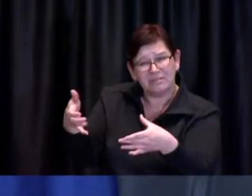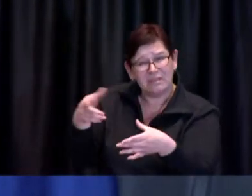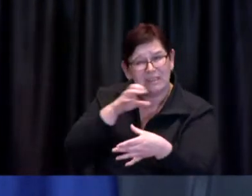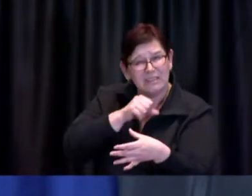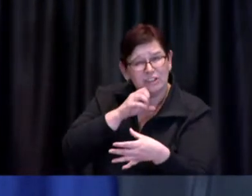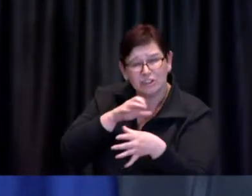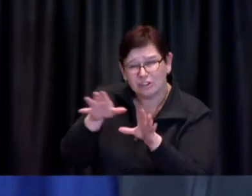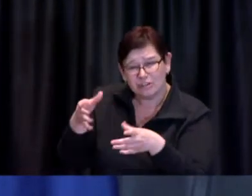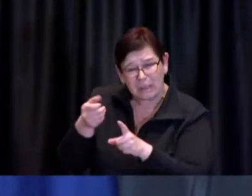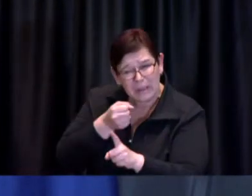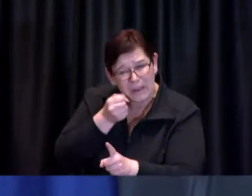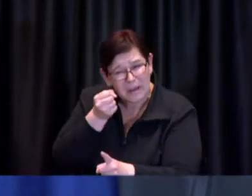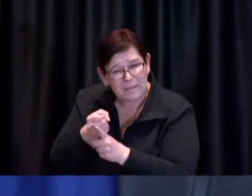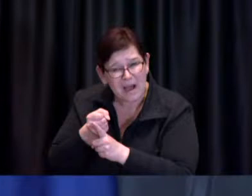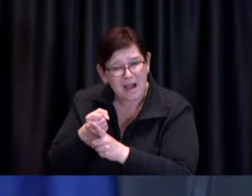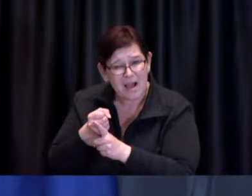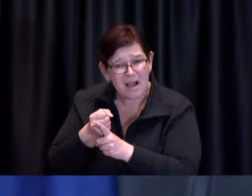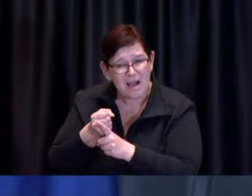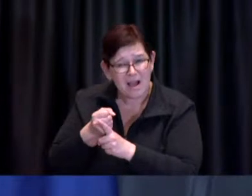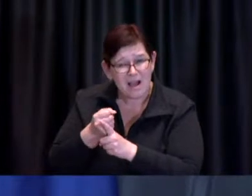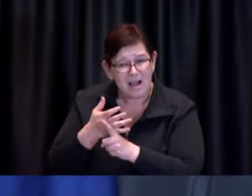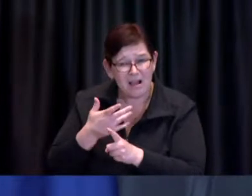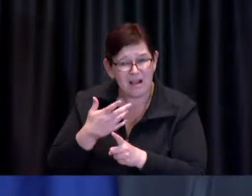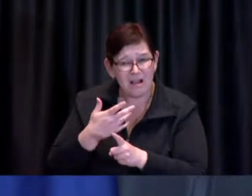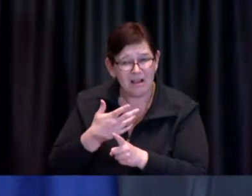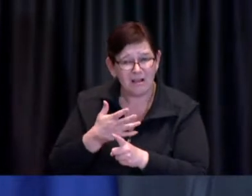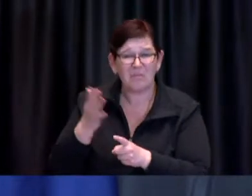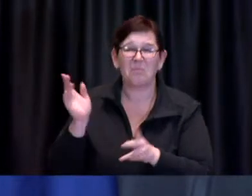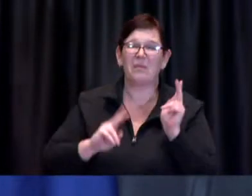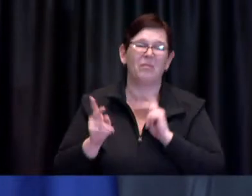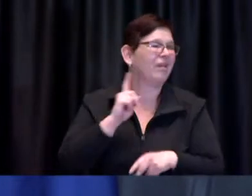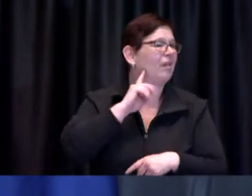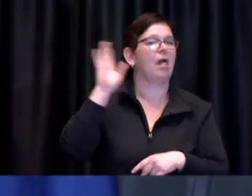uh you know are not real or don't apply to real people whereas the guy on tv last night and the